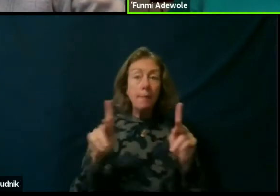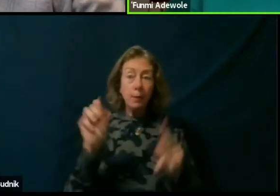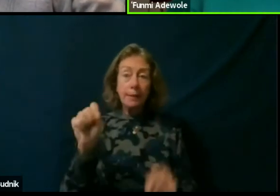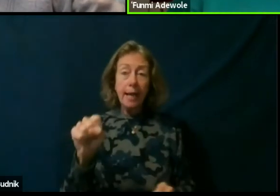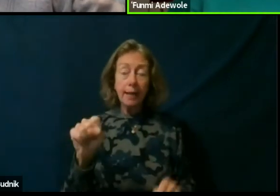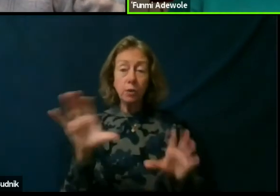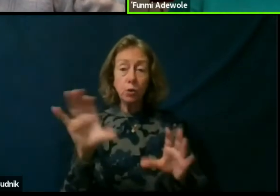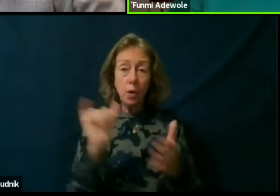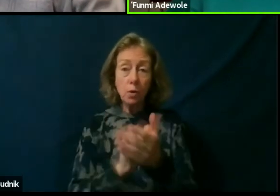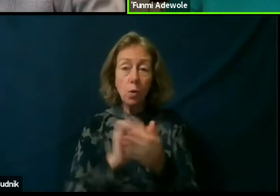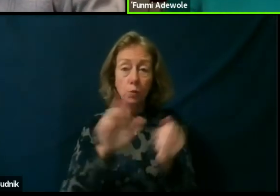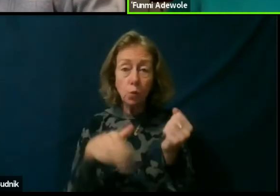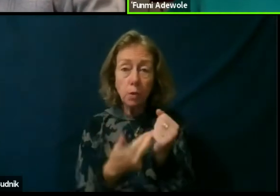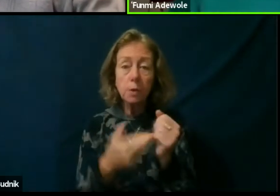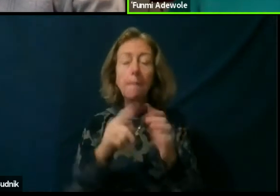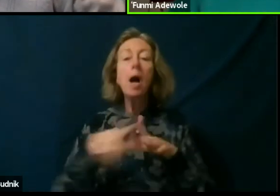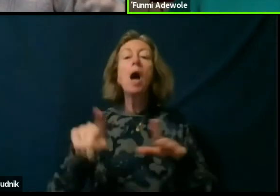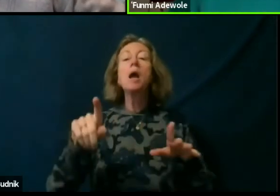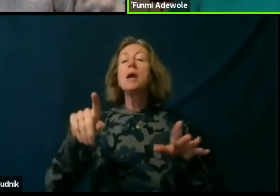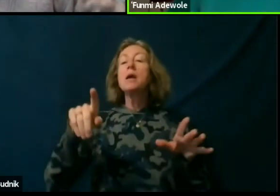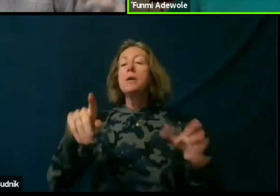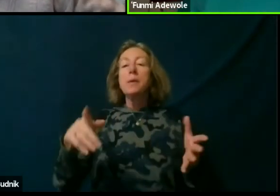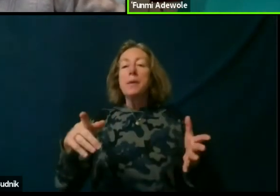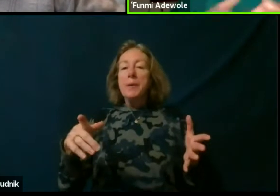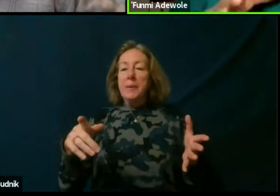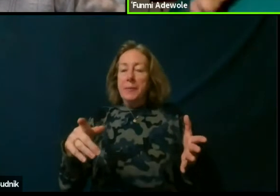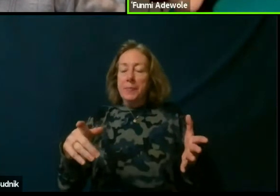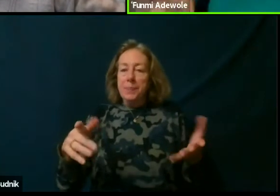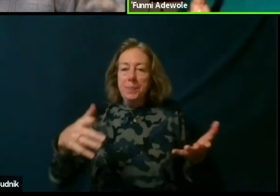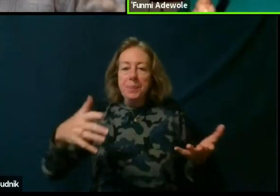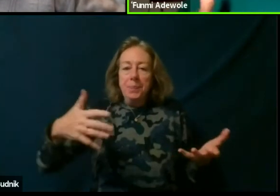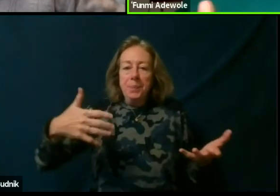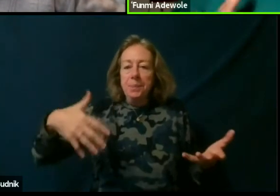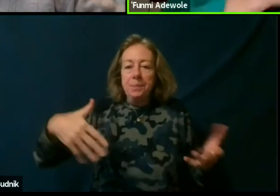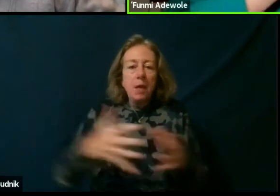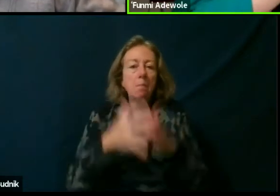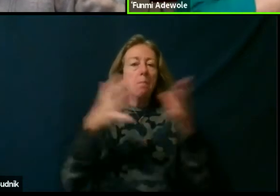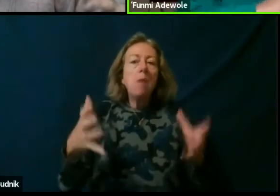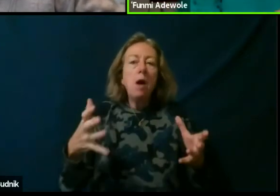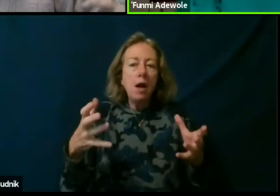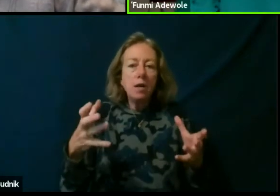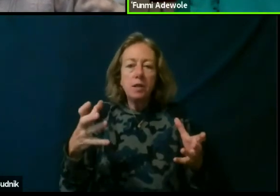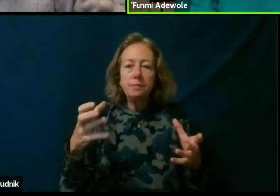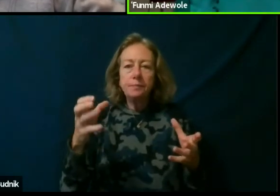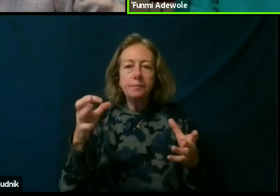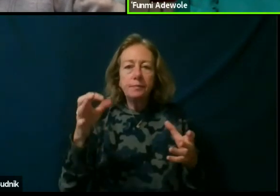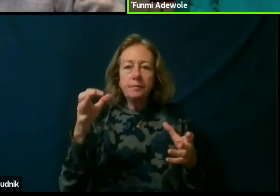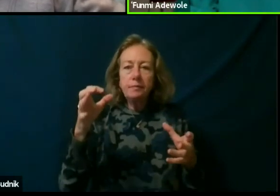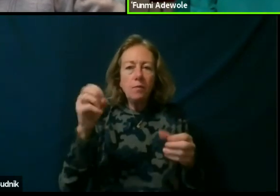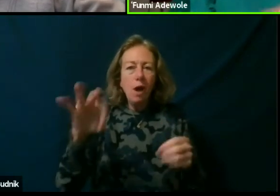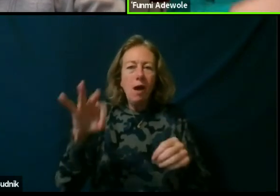They are doing, but there hasn't been much of a space within academia